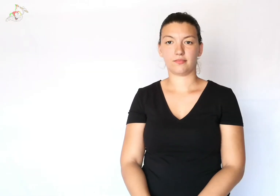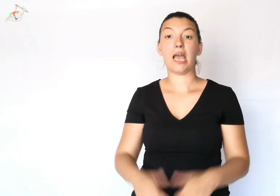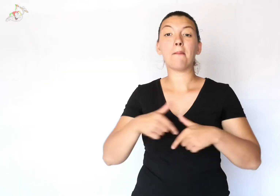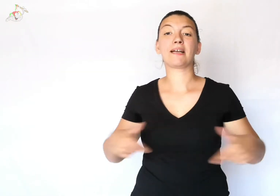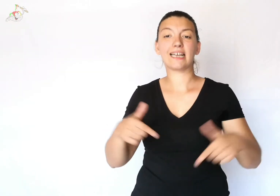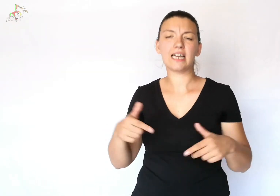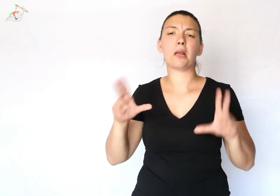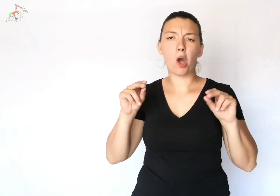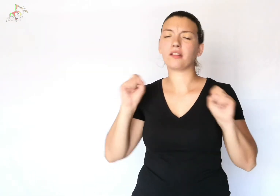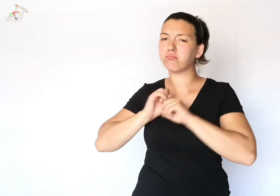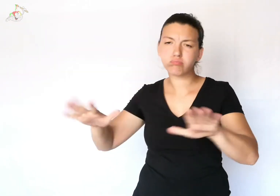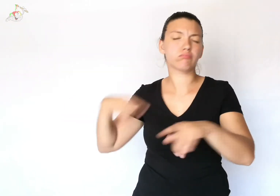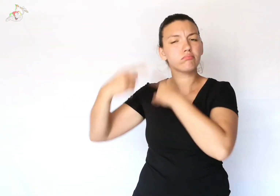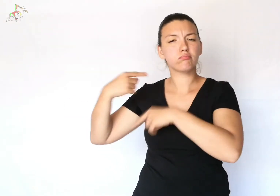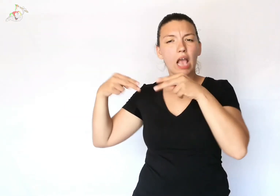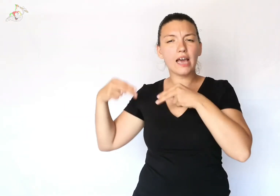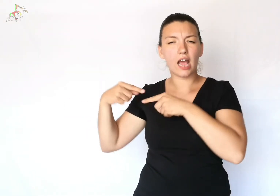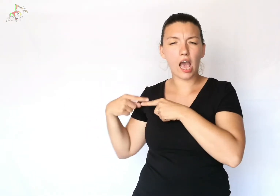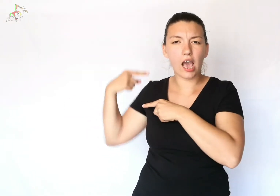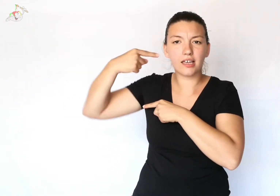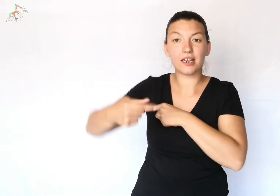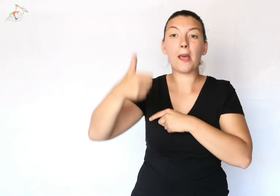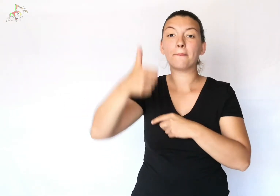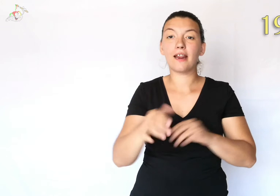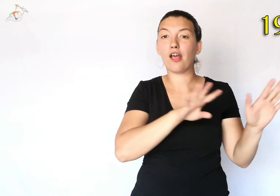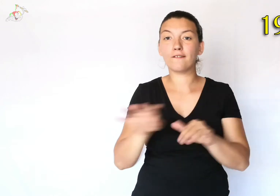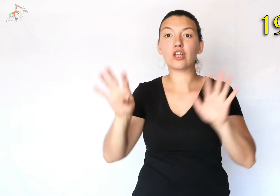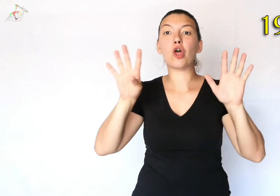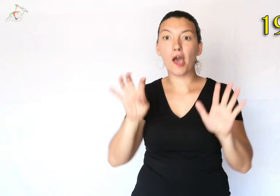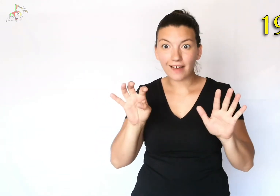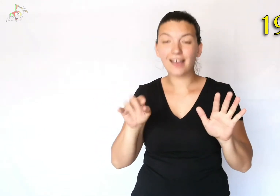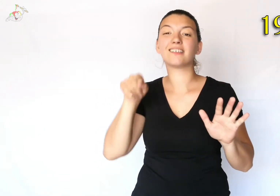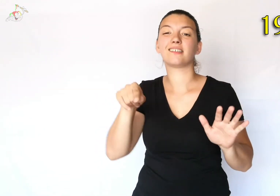The fashion of the bikini spreads for years and years until 1990,